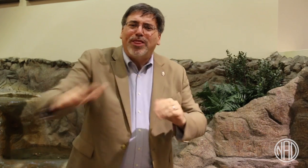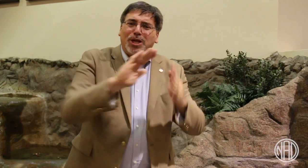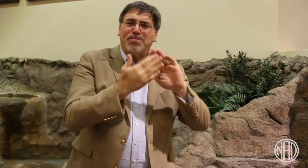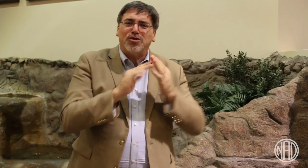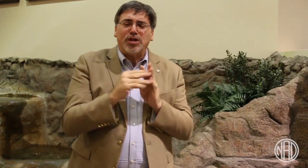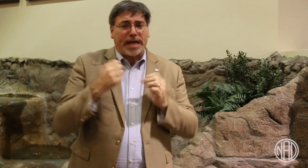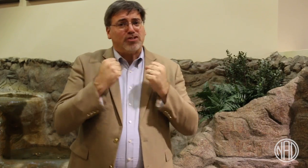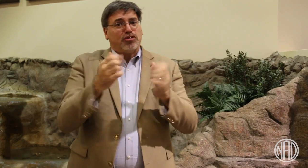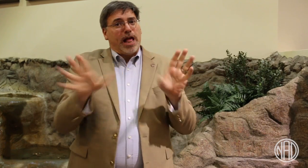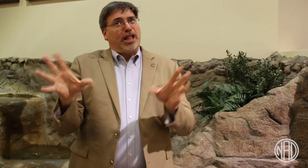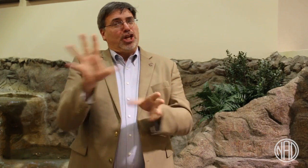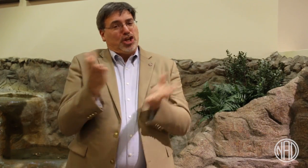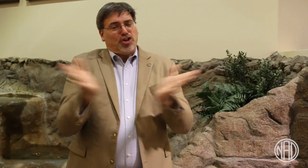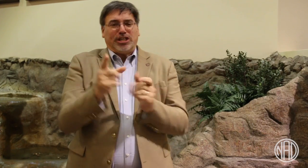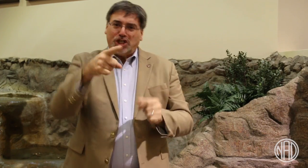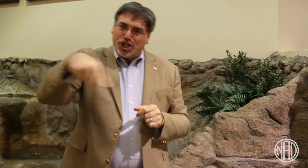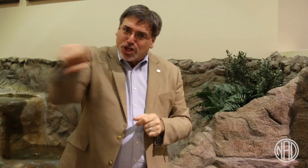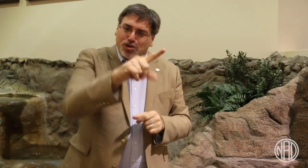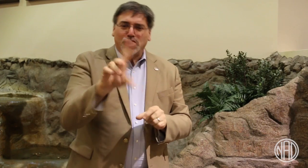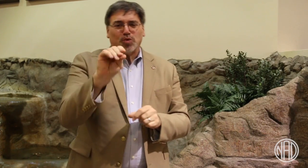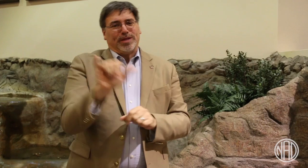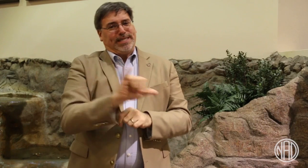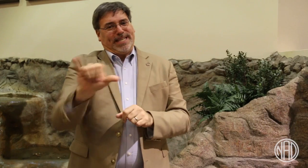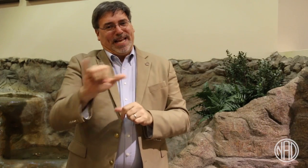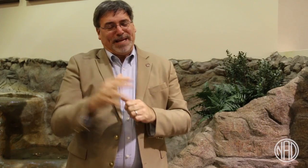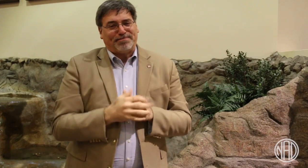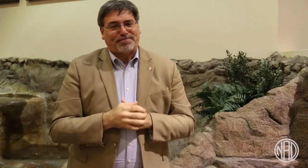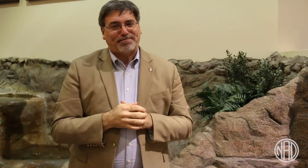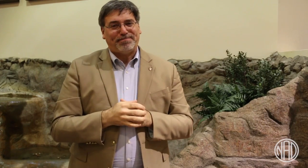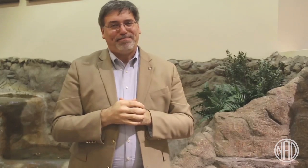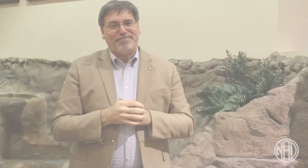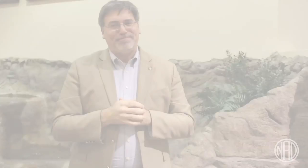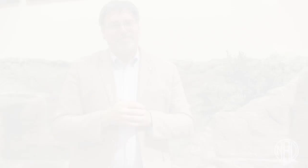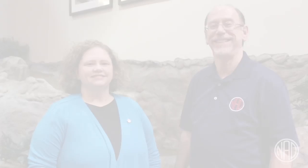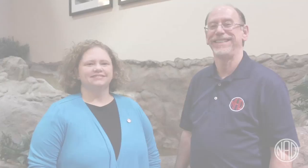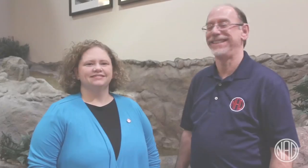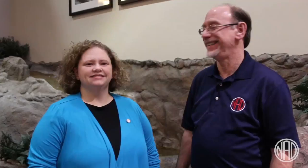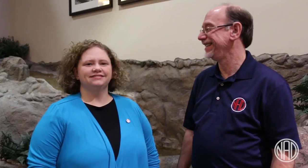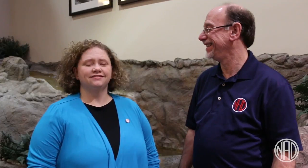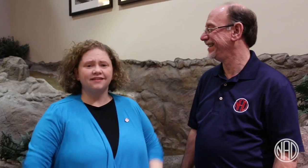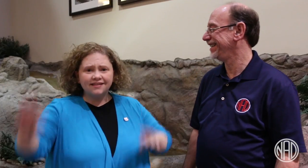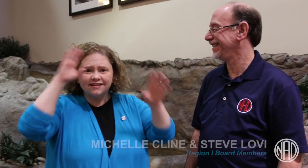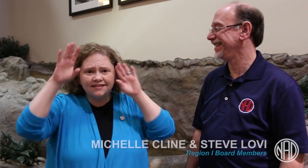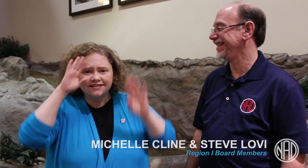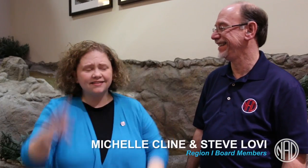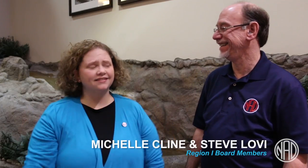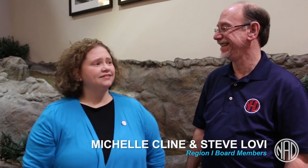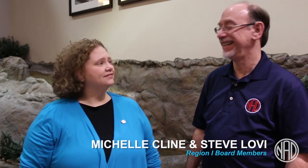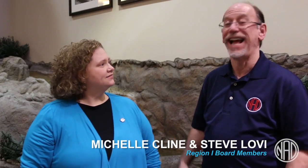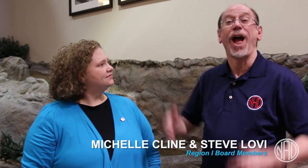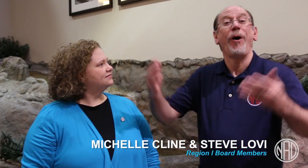I strongly encourage you to also communicate with the community and us, keeping us all connected. Hello!